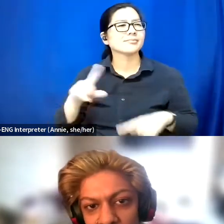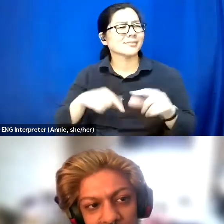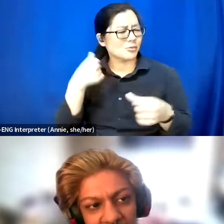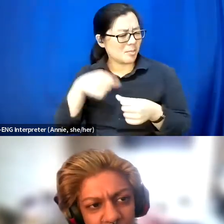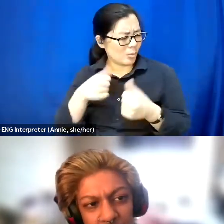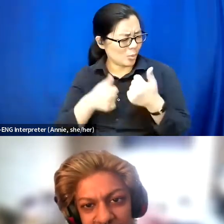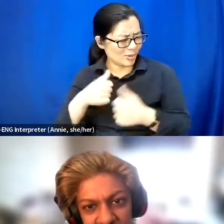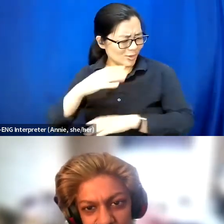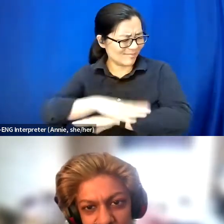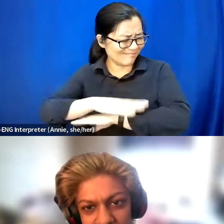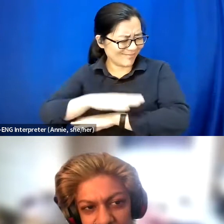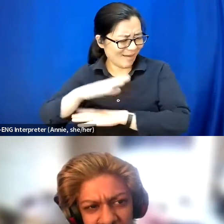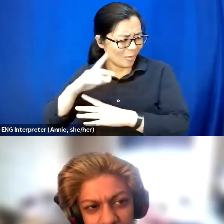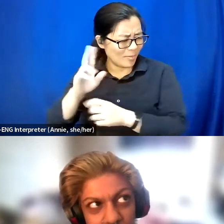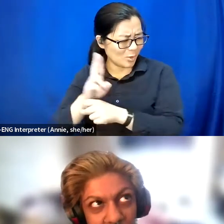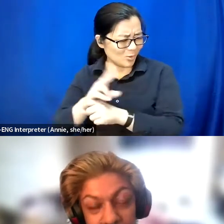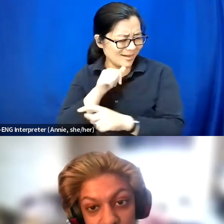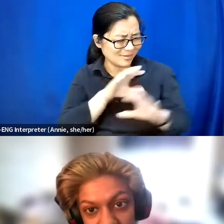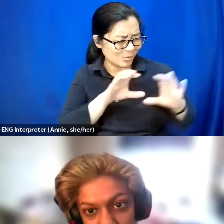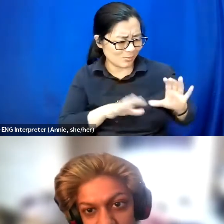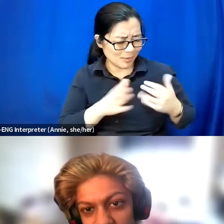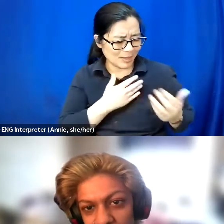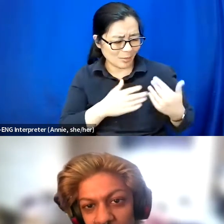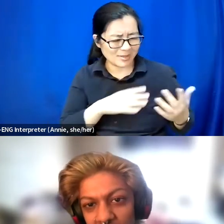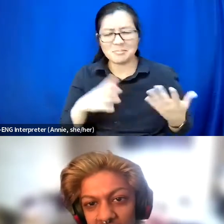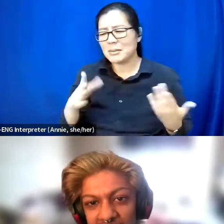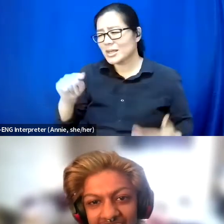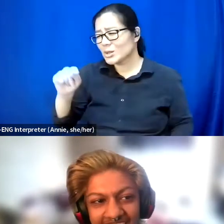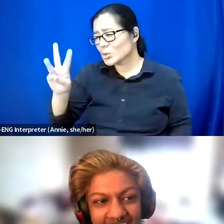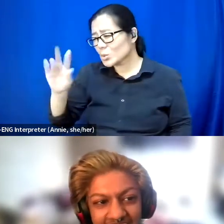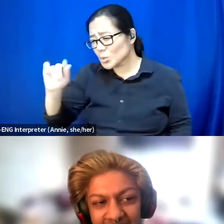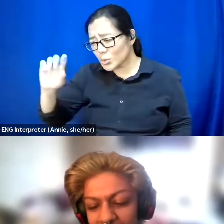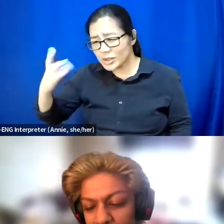But one of the streams, it might've been Twitch.